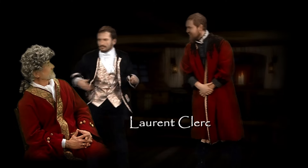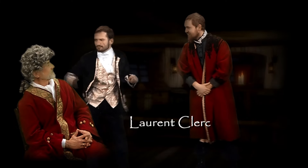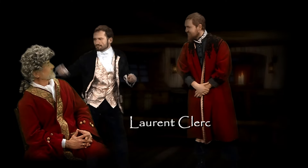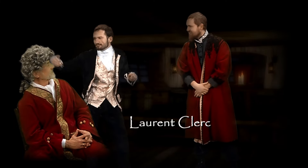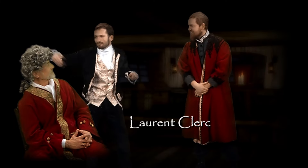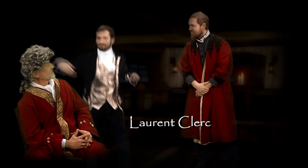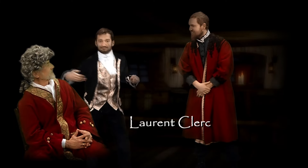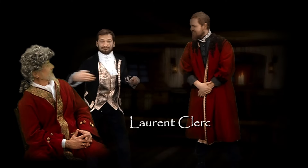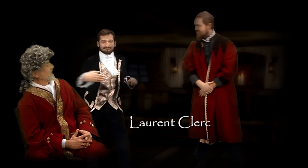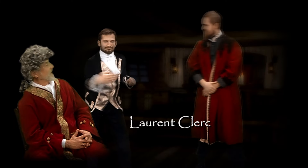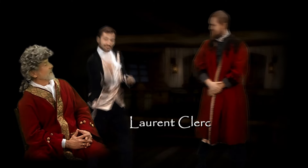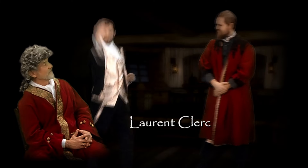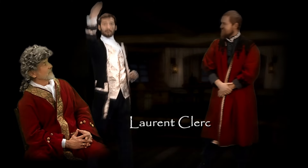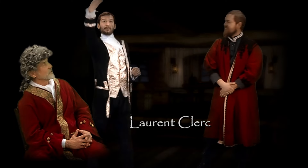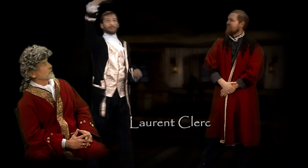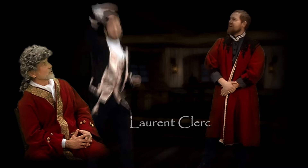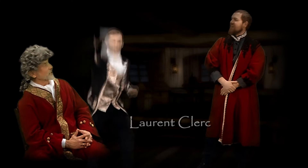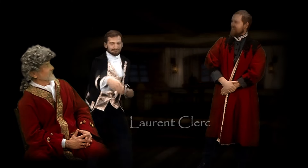A fish.